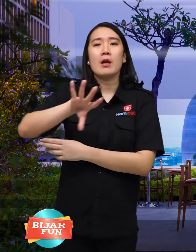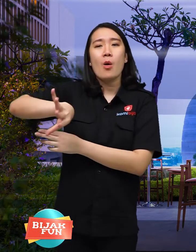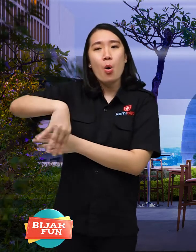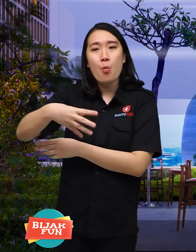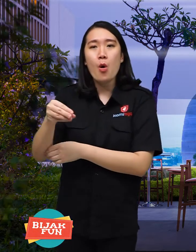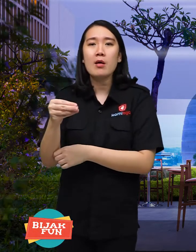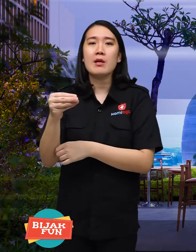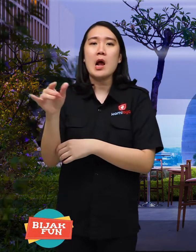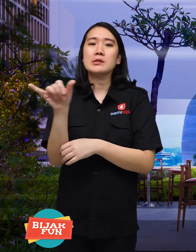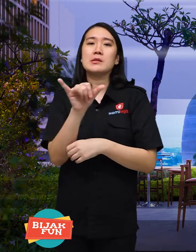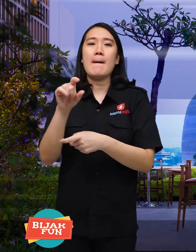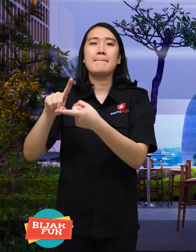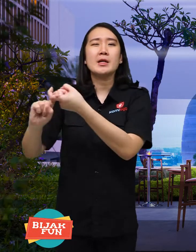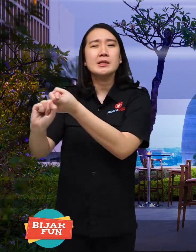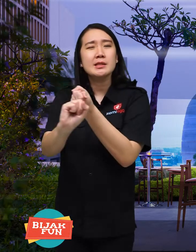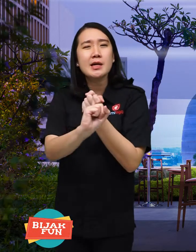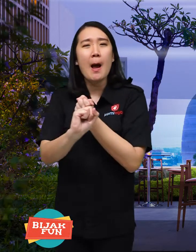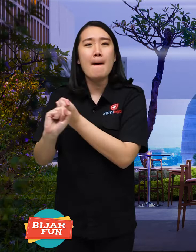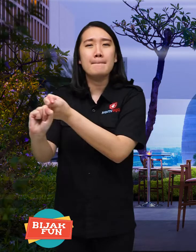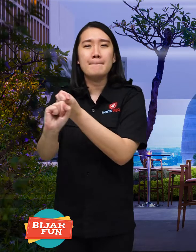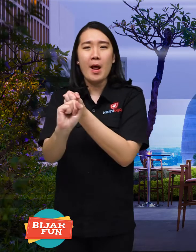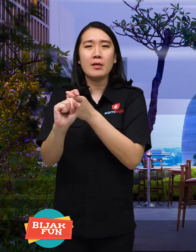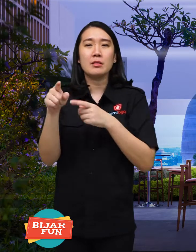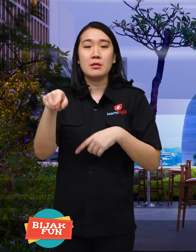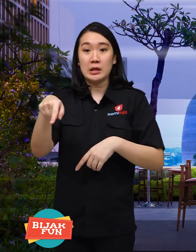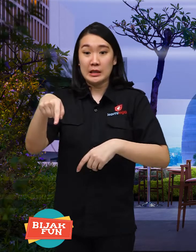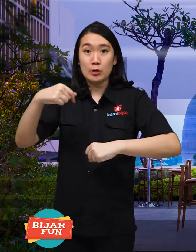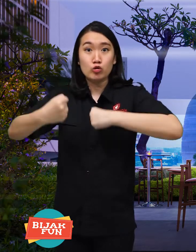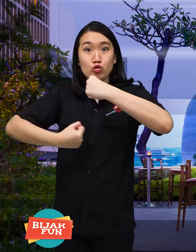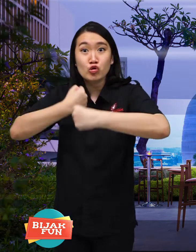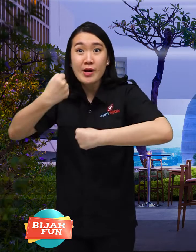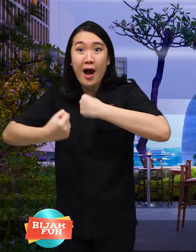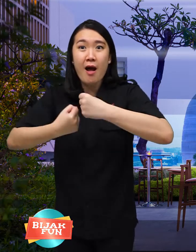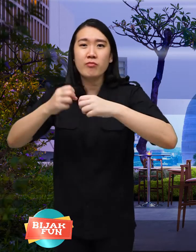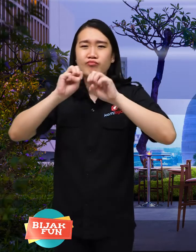Business promotion done by word of mouth